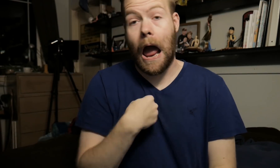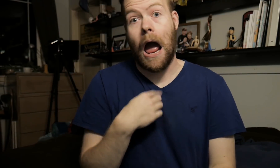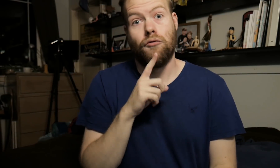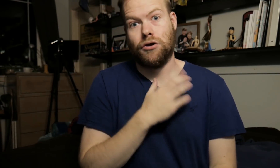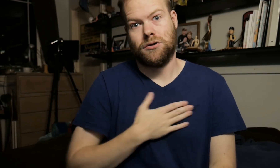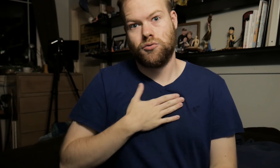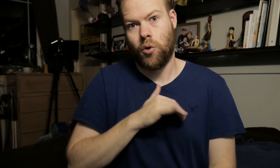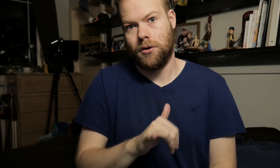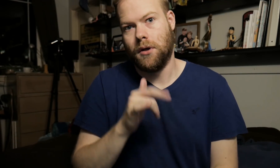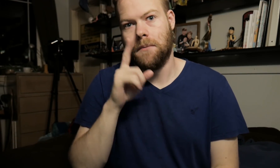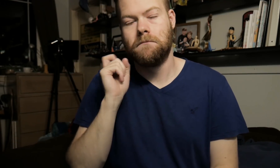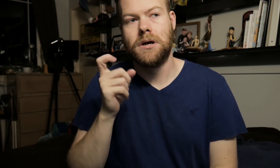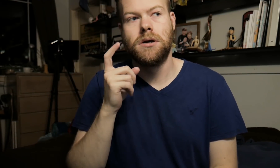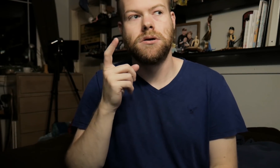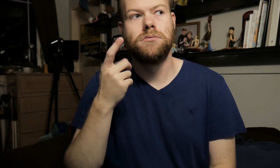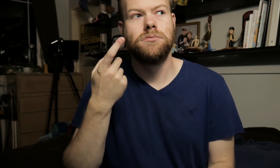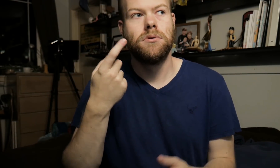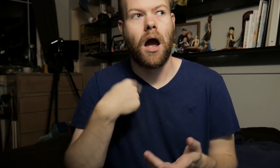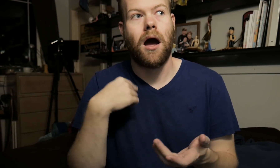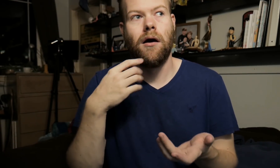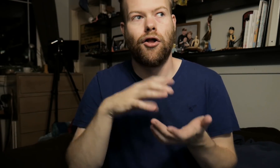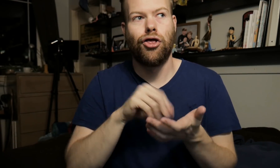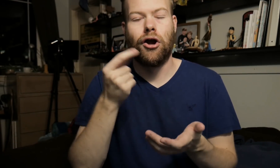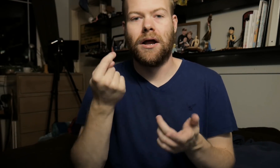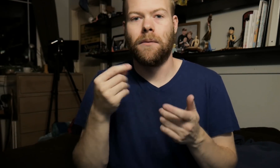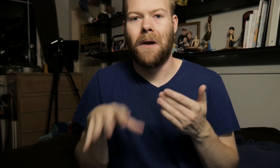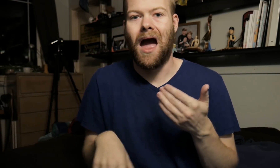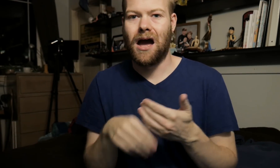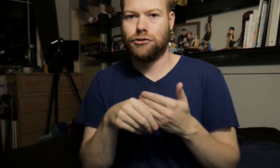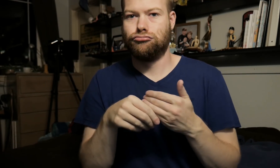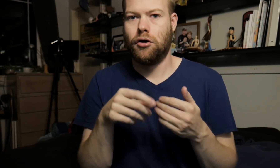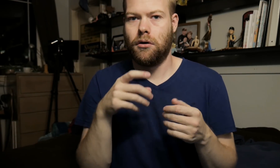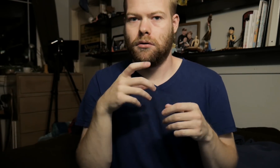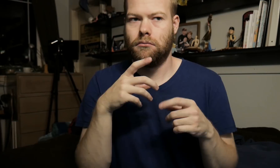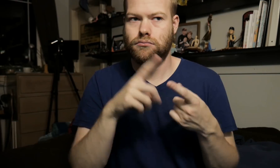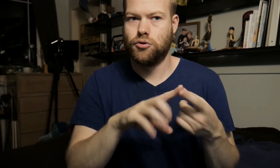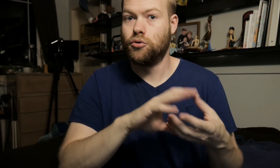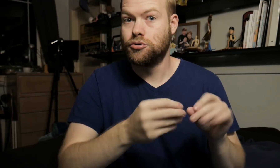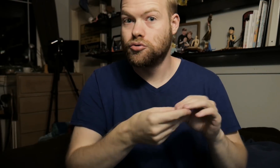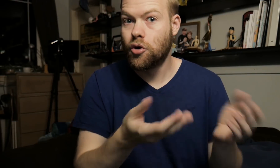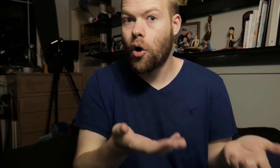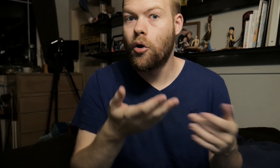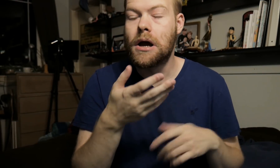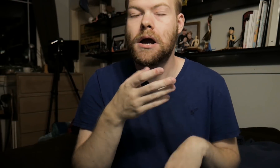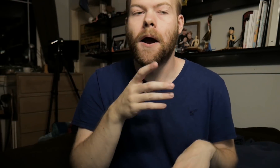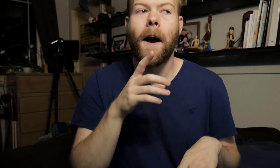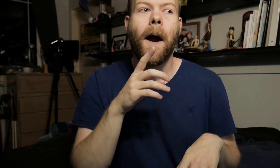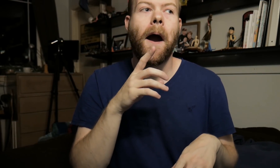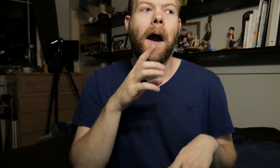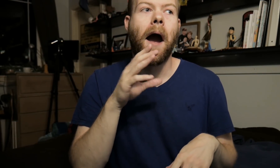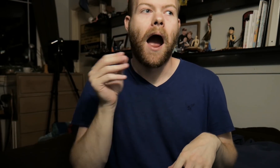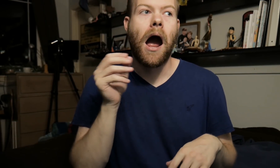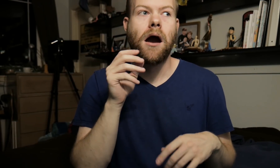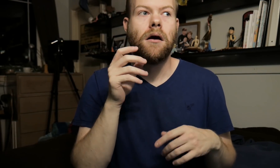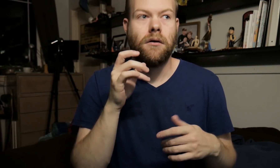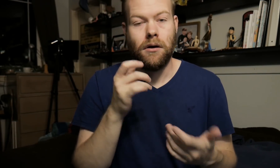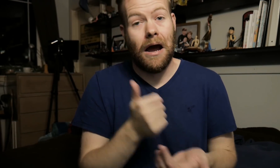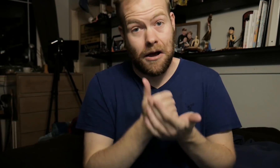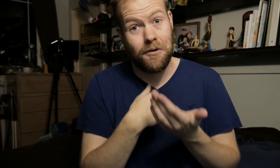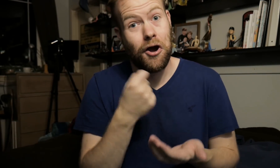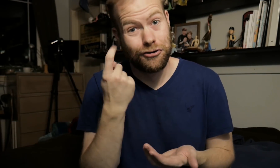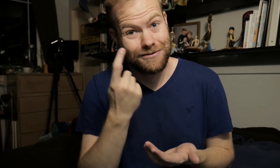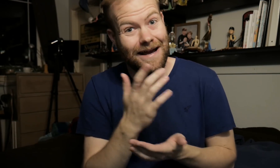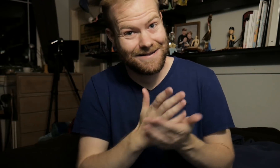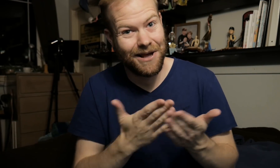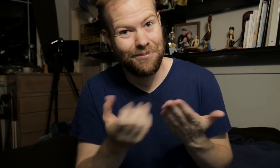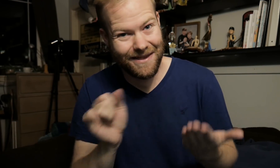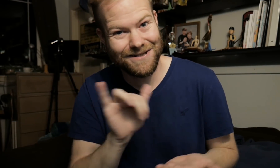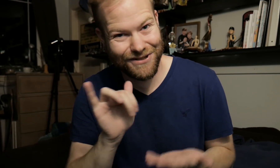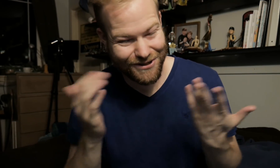I really enjoyed that because I learned a little bit extra to the story. And it helped me understand some things too!